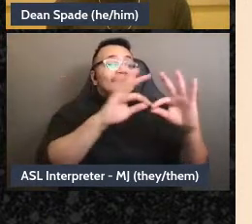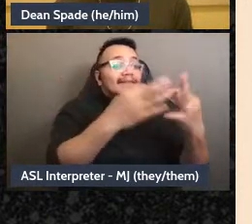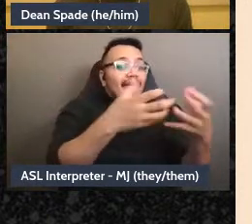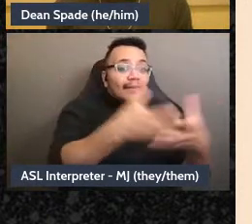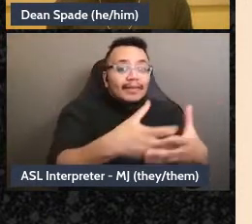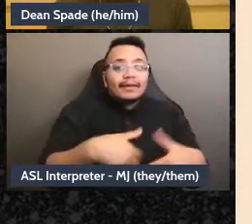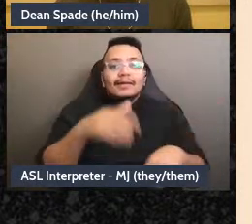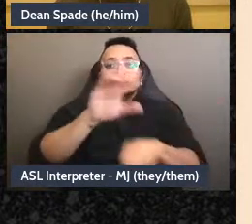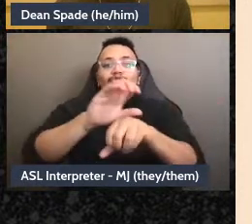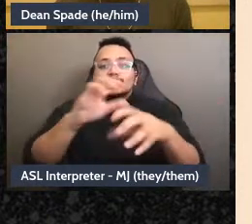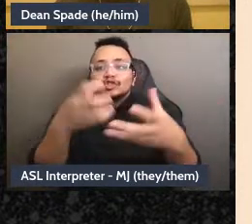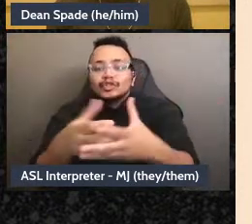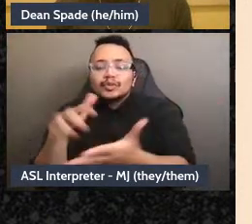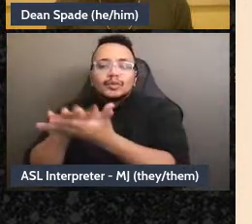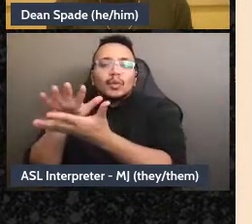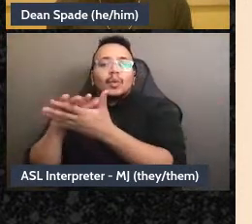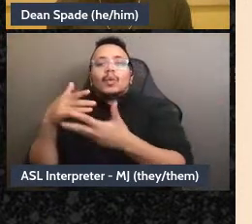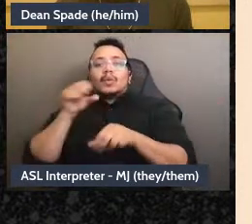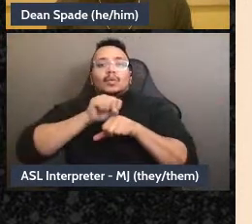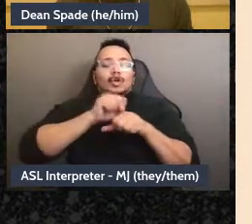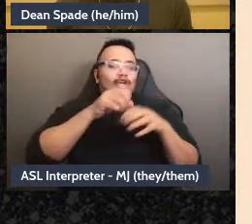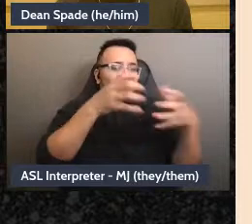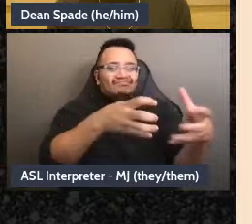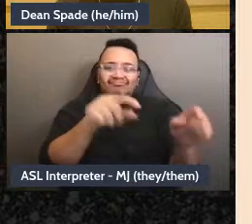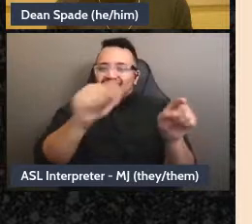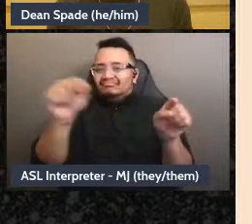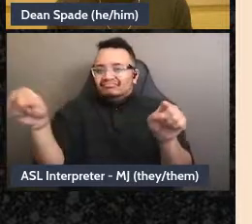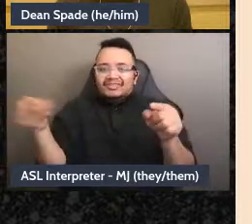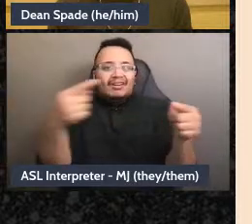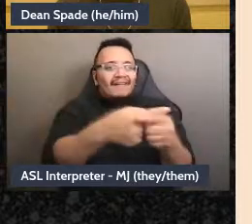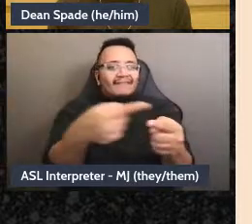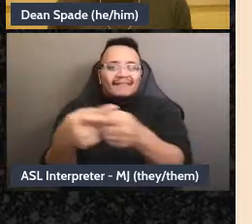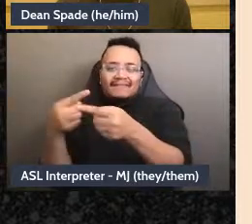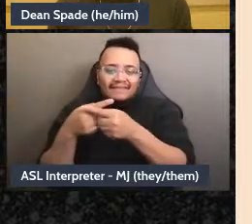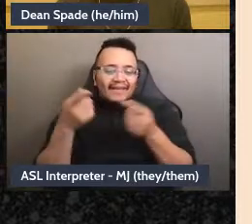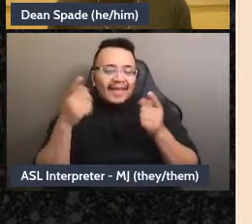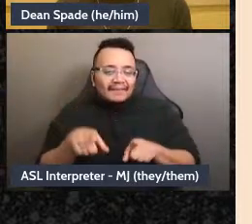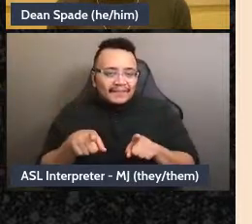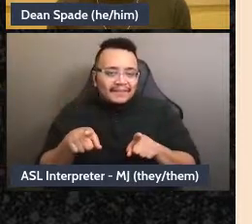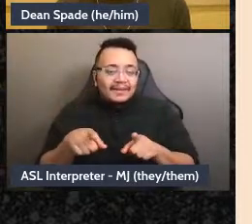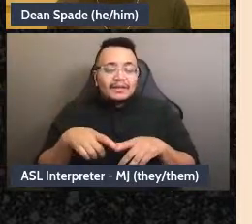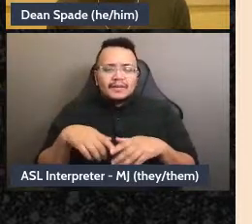and workplaces, and most of the healing that we can experience